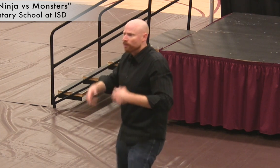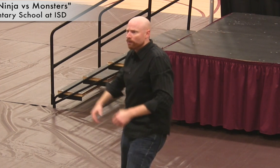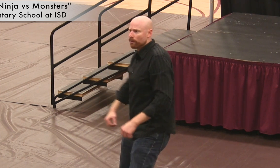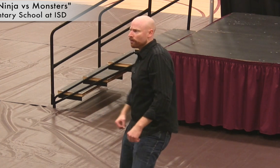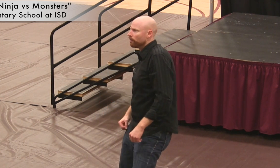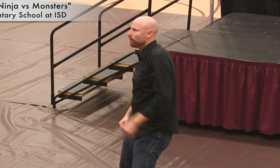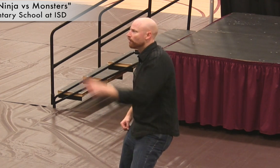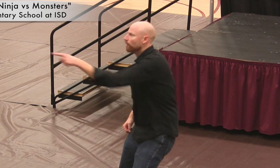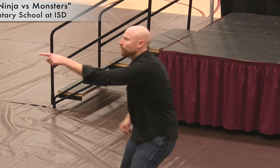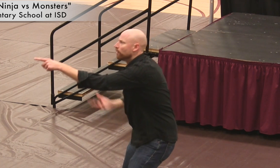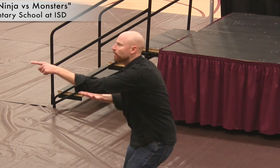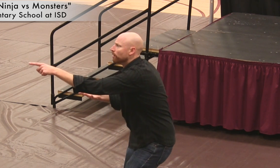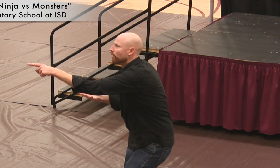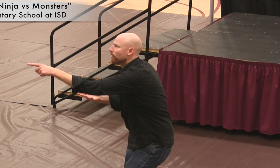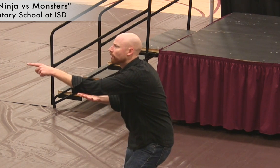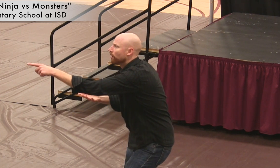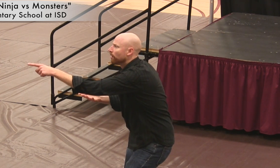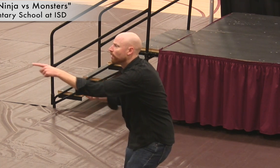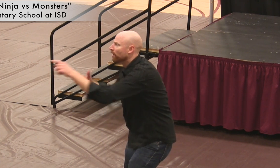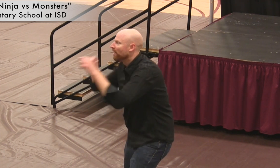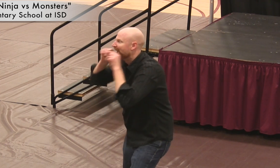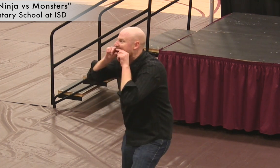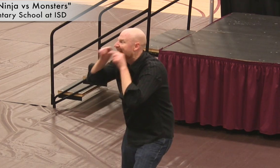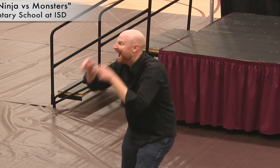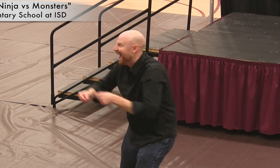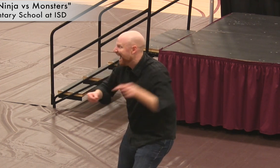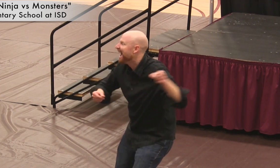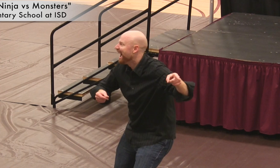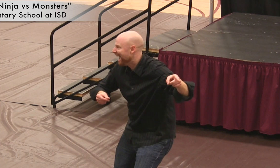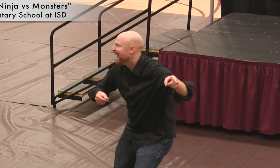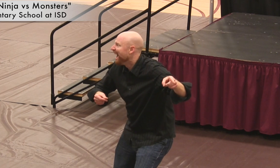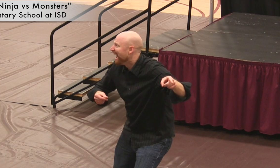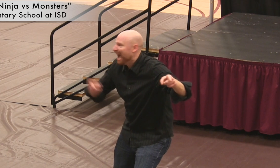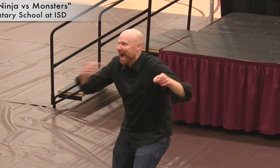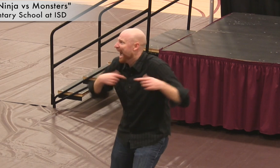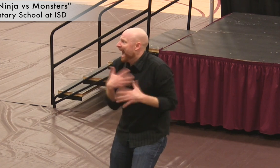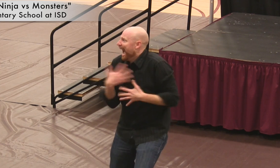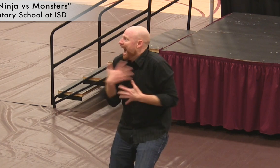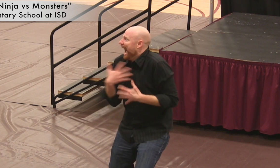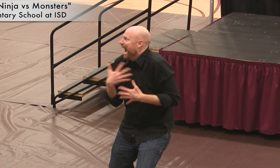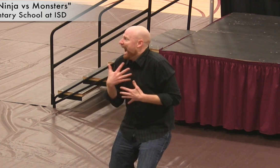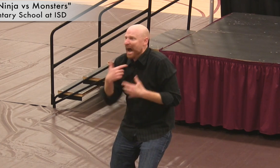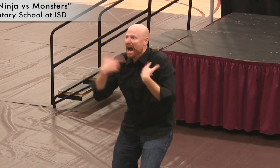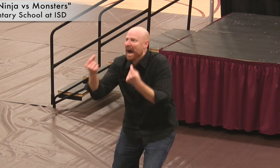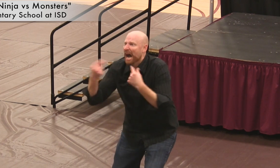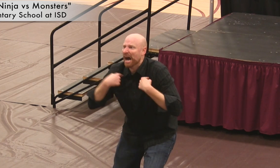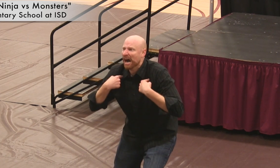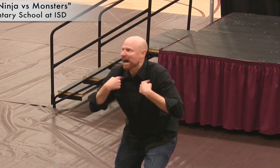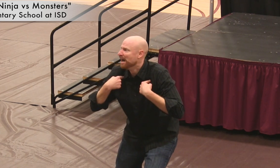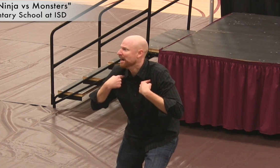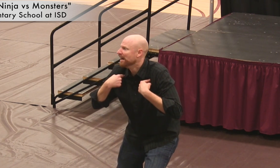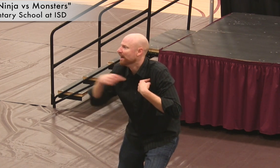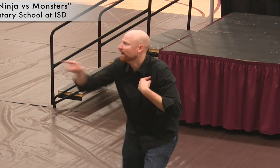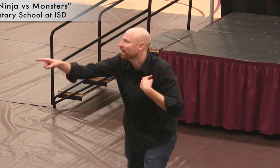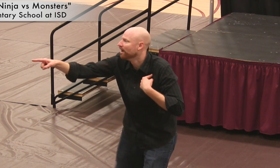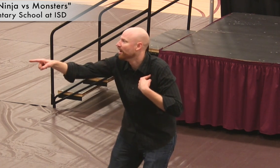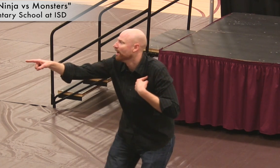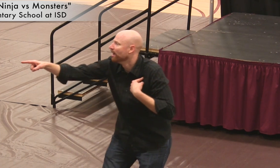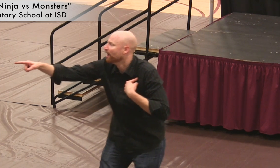[audience comments] Right, the tiger has fearsome fangs! So what does Deaf Ninja do?